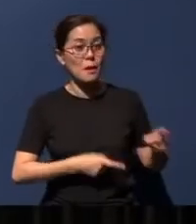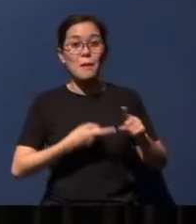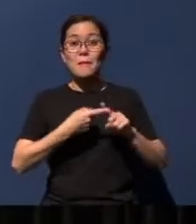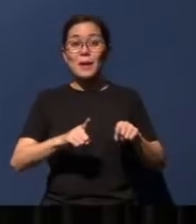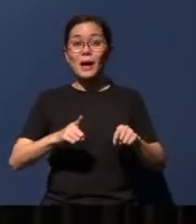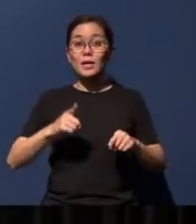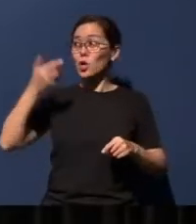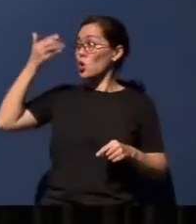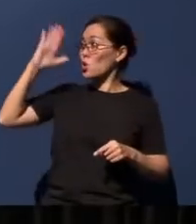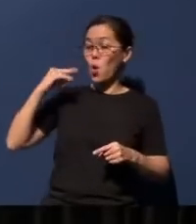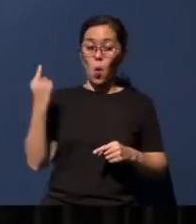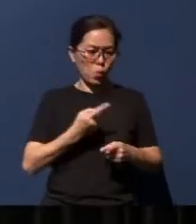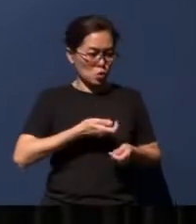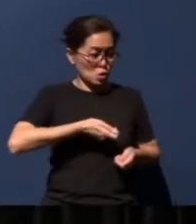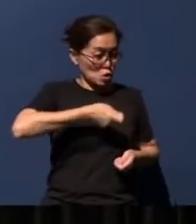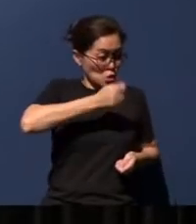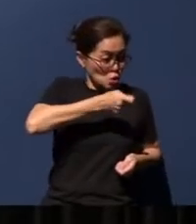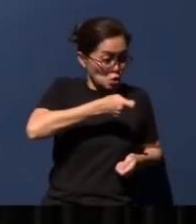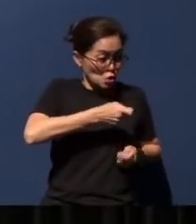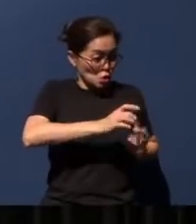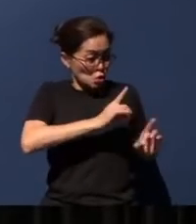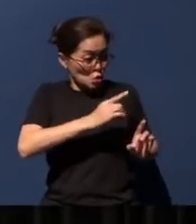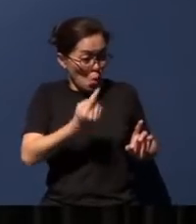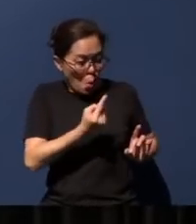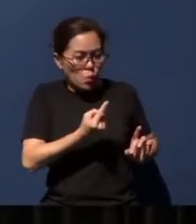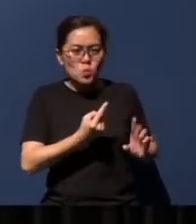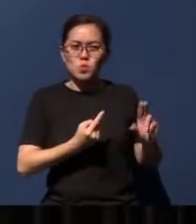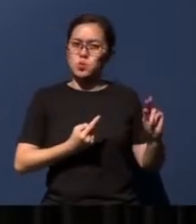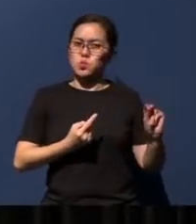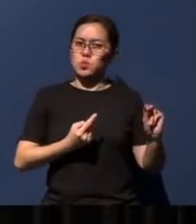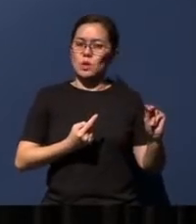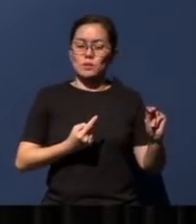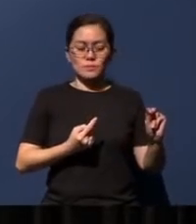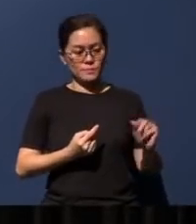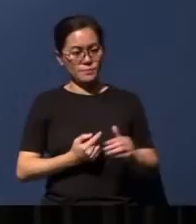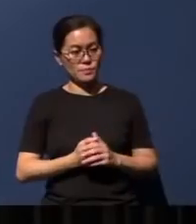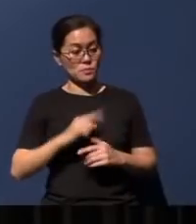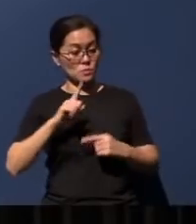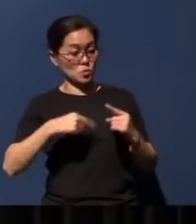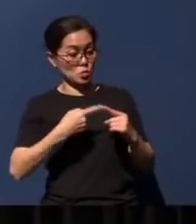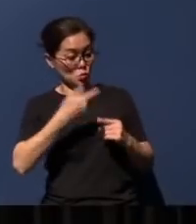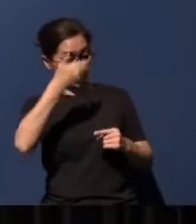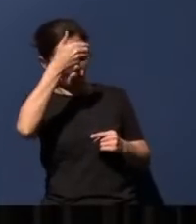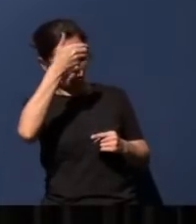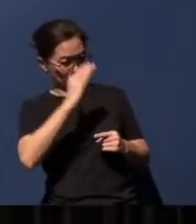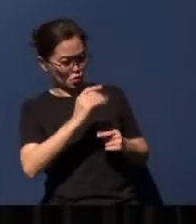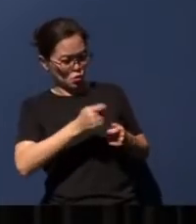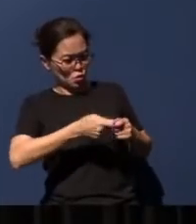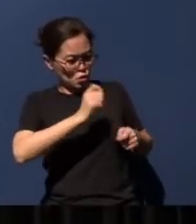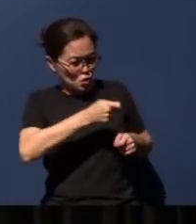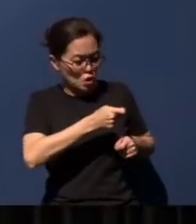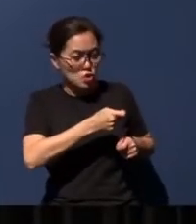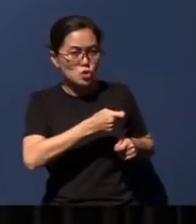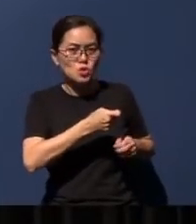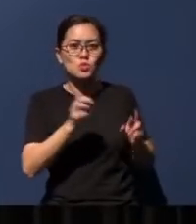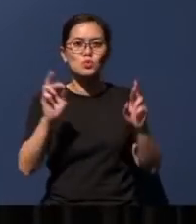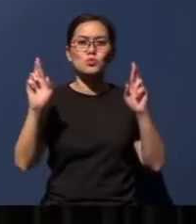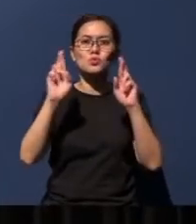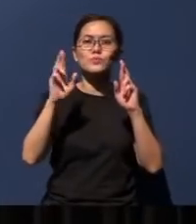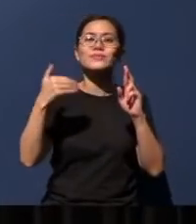He will not always discipline. That in the midst of God's judgment, there is hope. There will be grace,